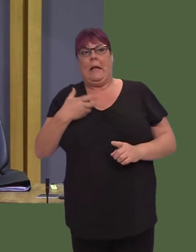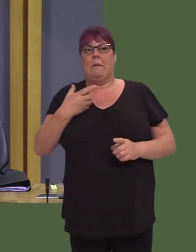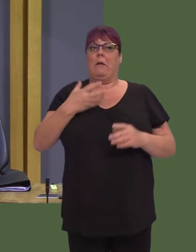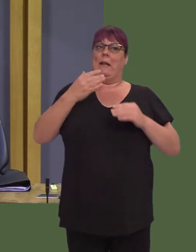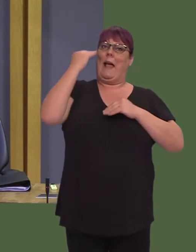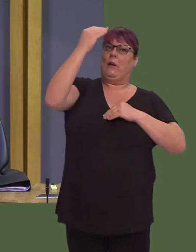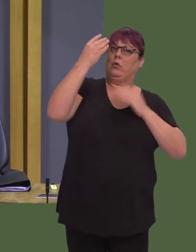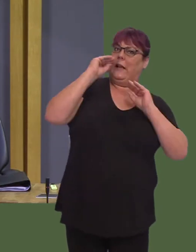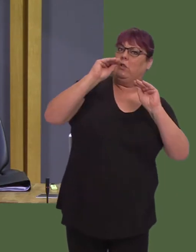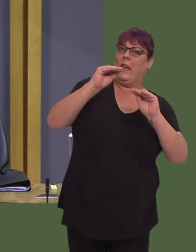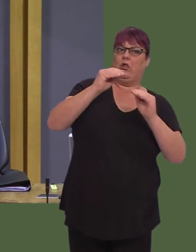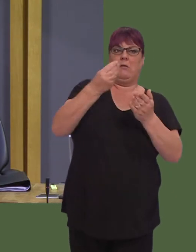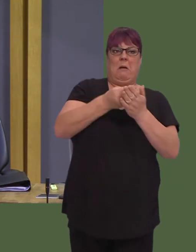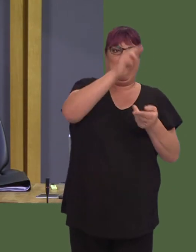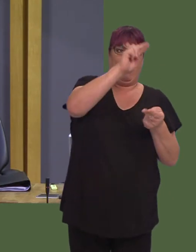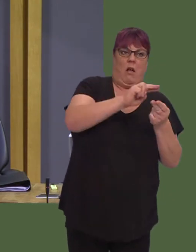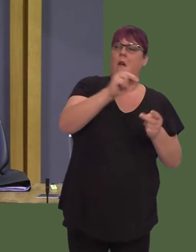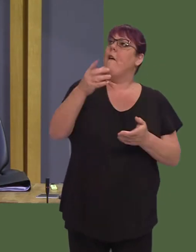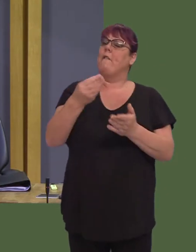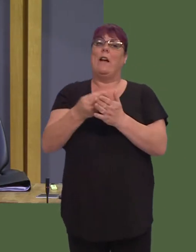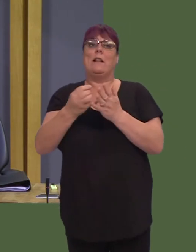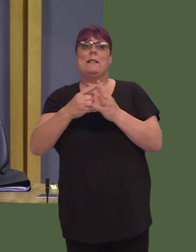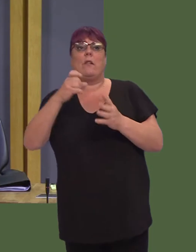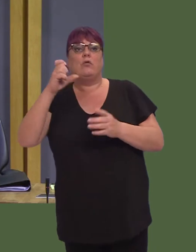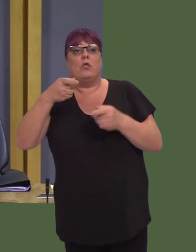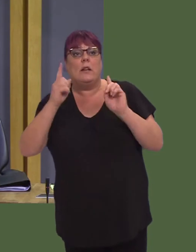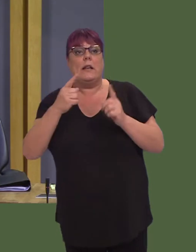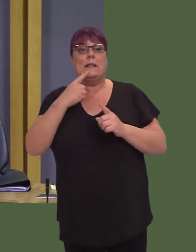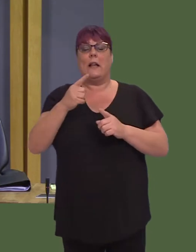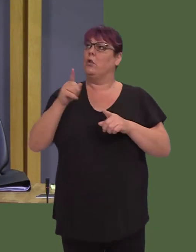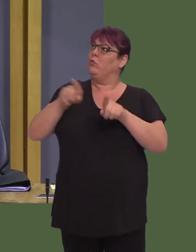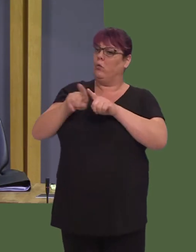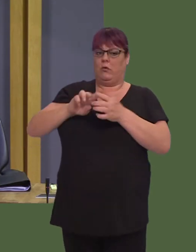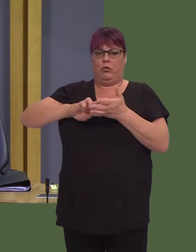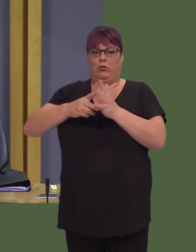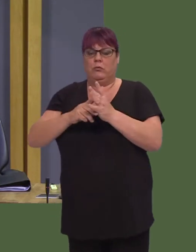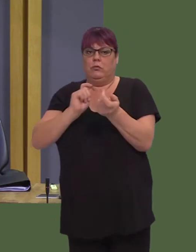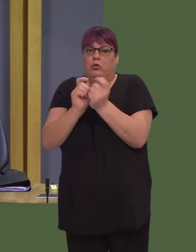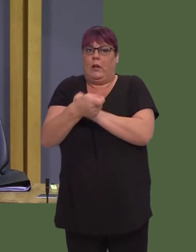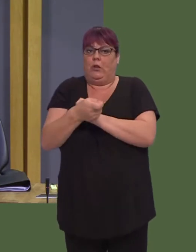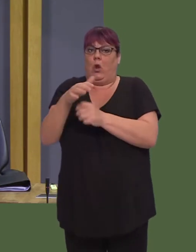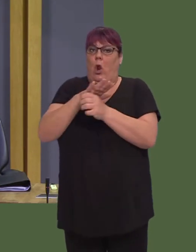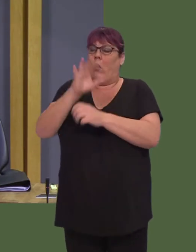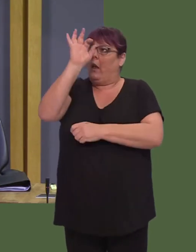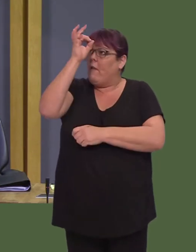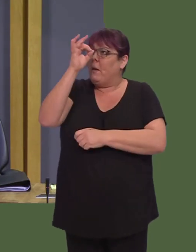The finance Secretary described your attempts at reorganising local government as having been, as he put it, flawed and a distraction.